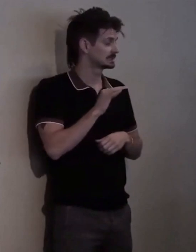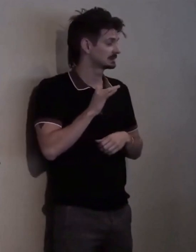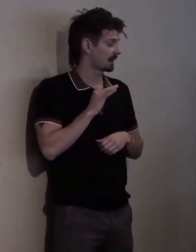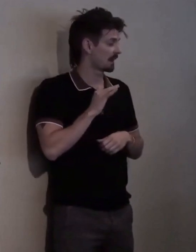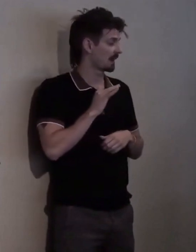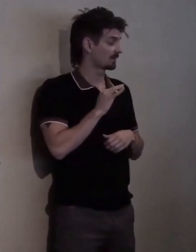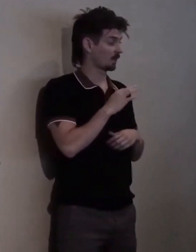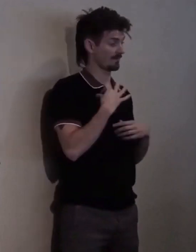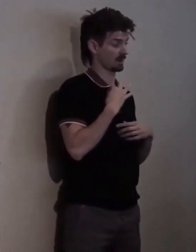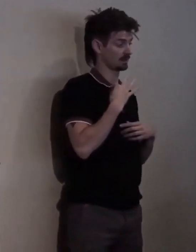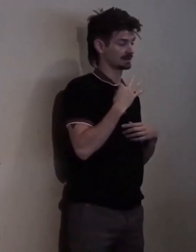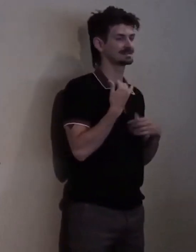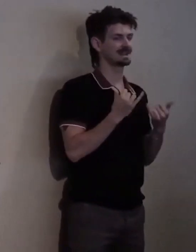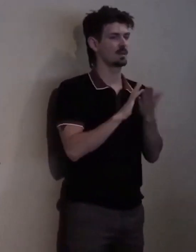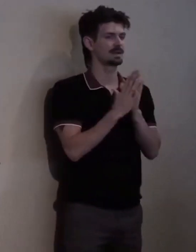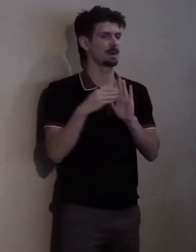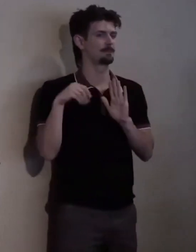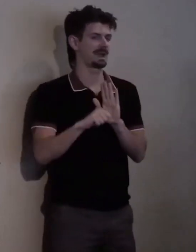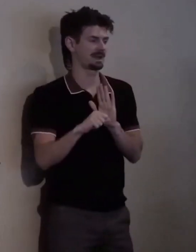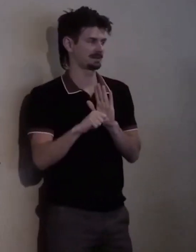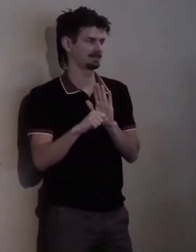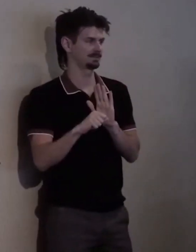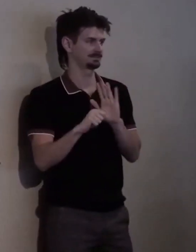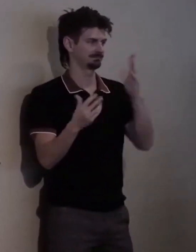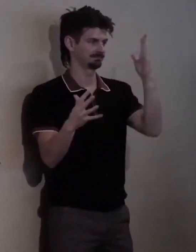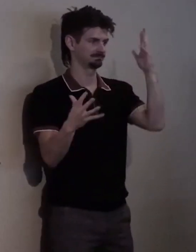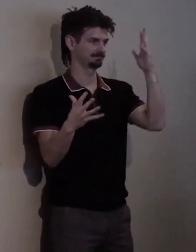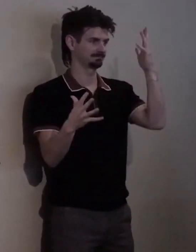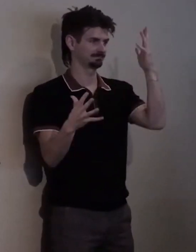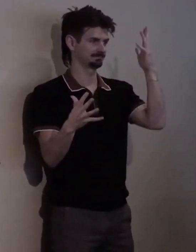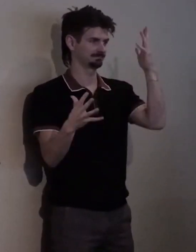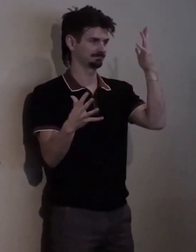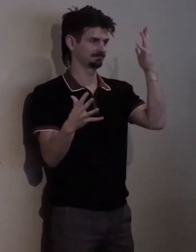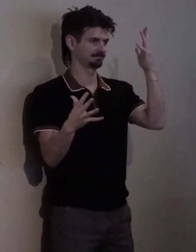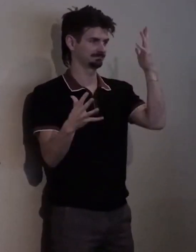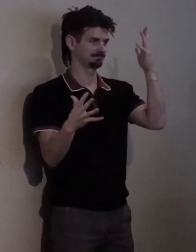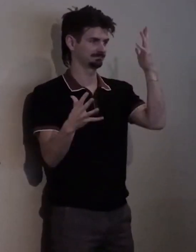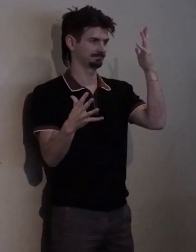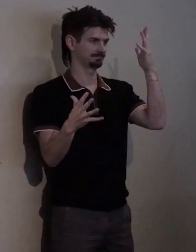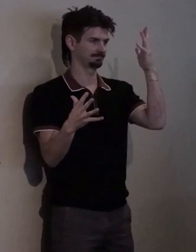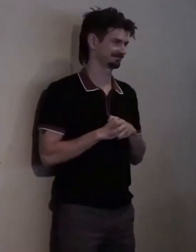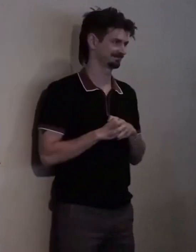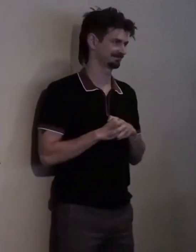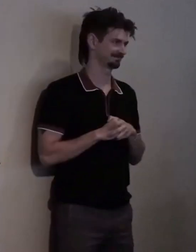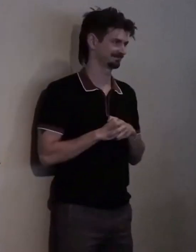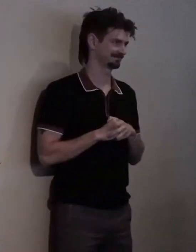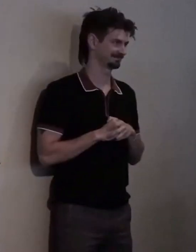[public clapping]